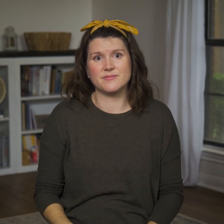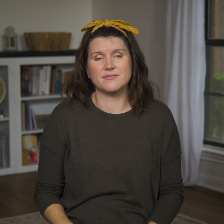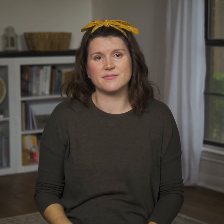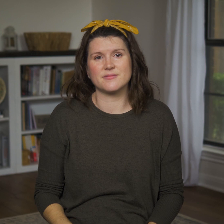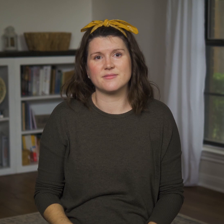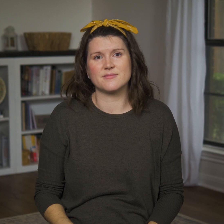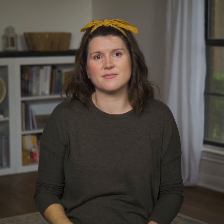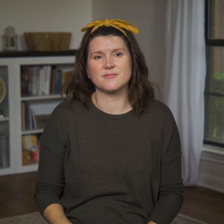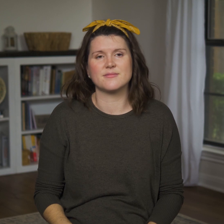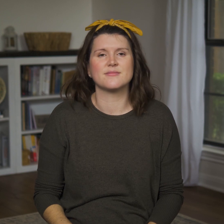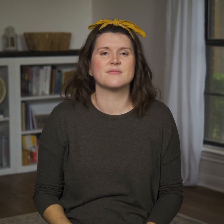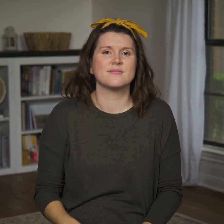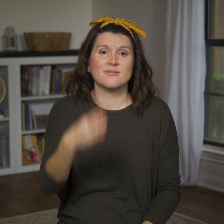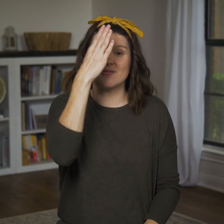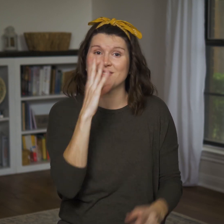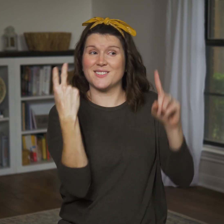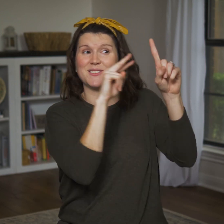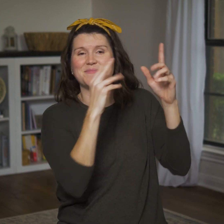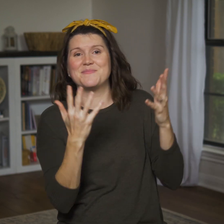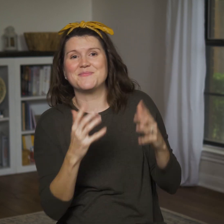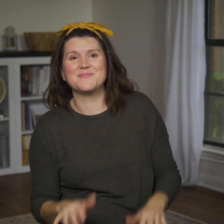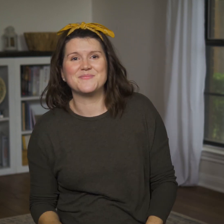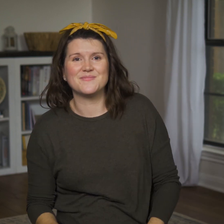The God Shot: